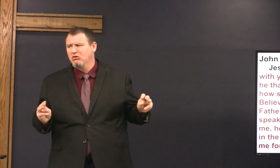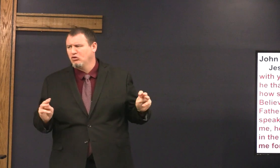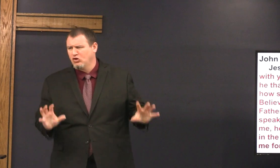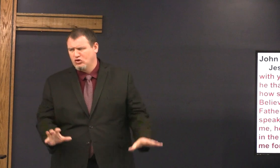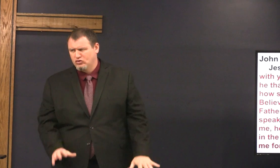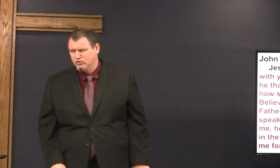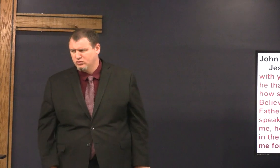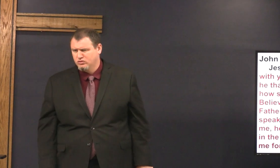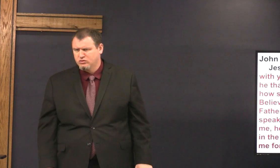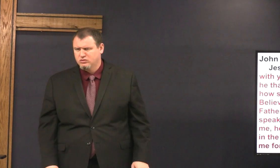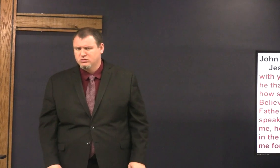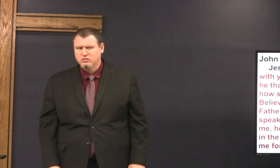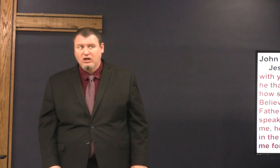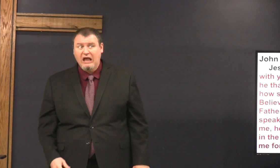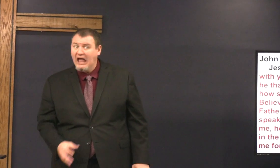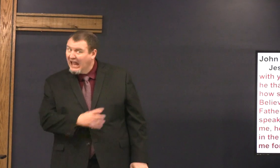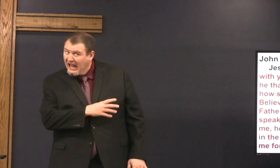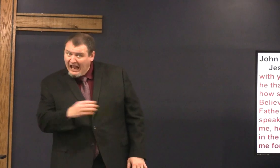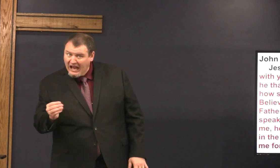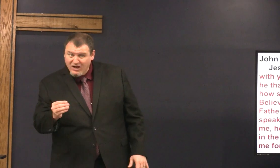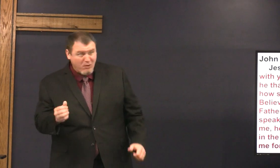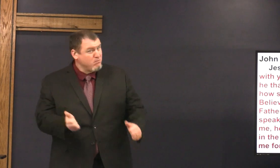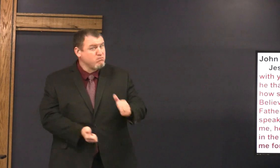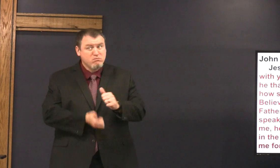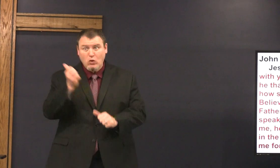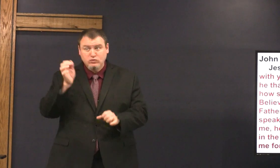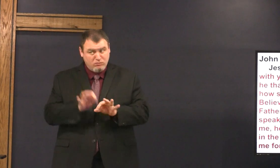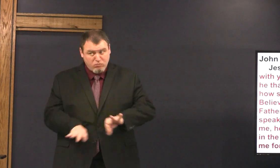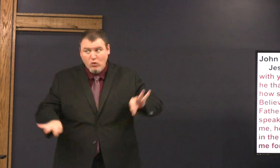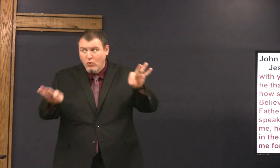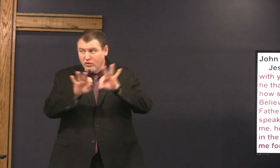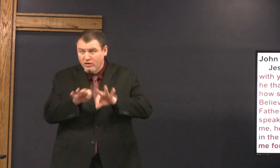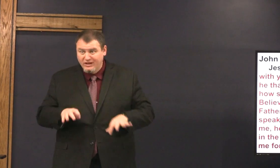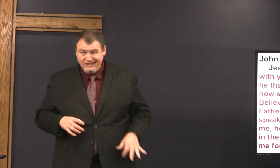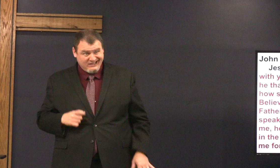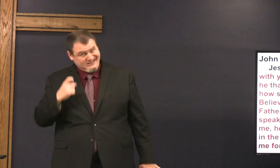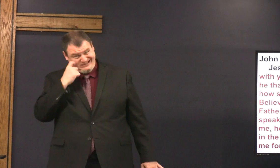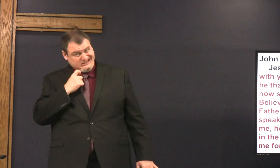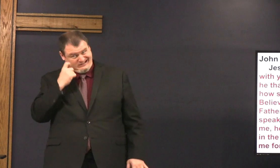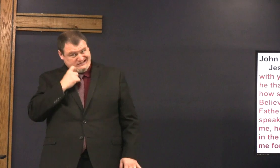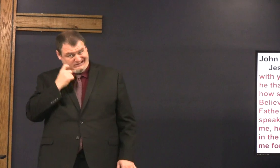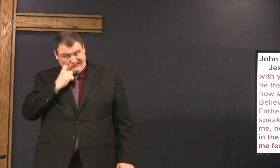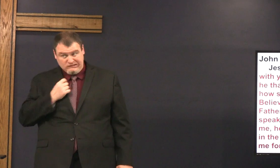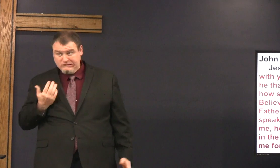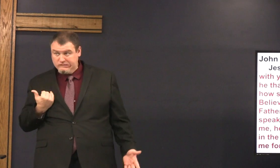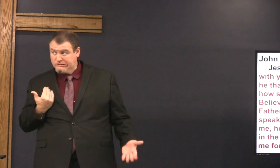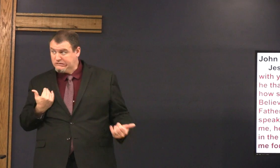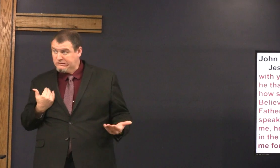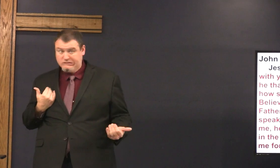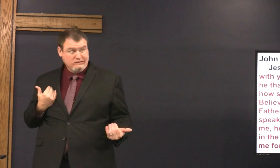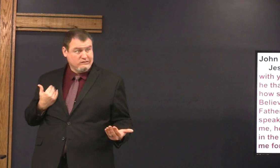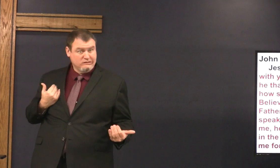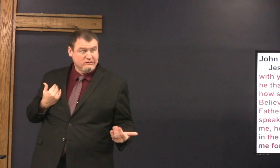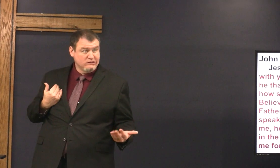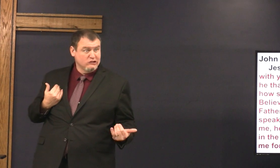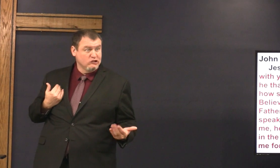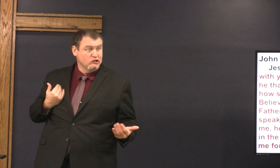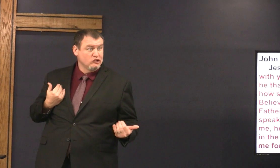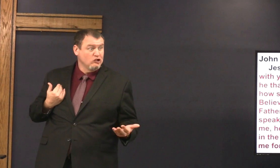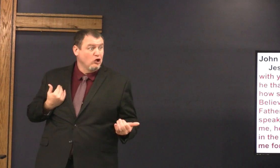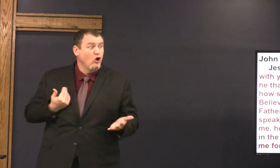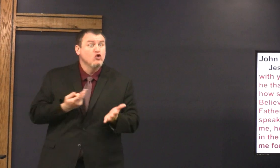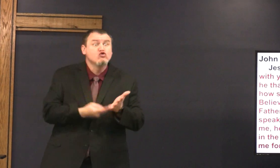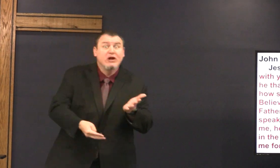lots of Miracles and most importantly what did he do just recently